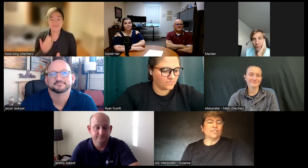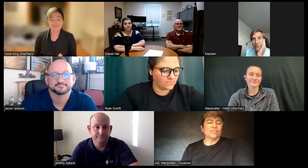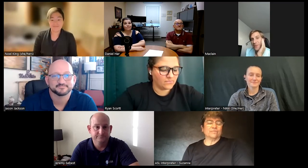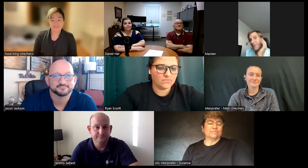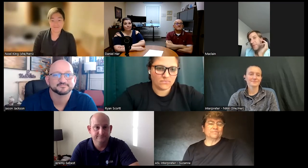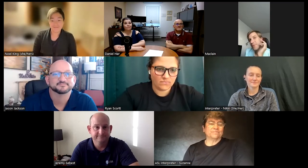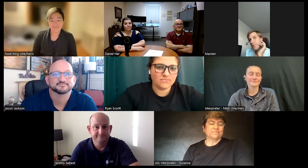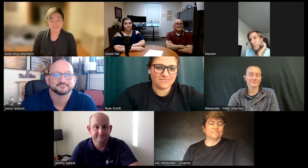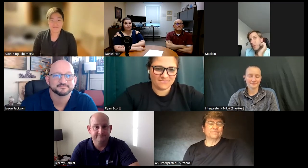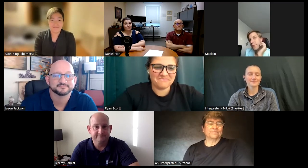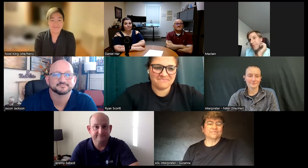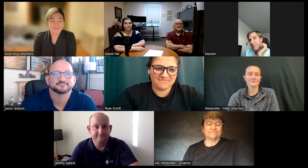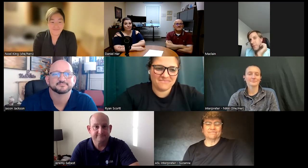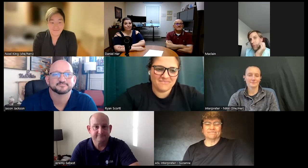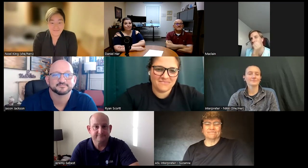you